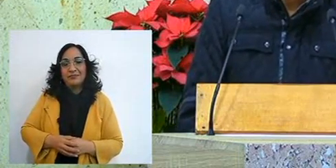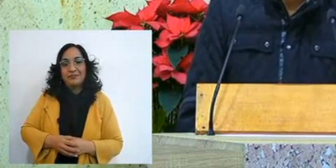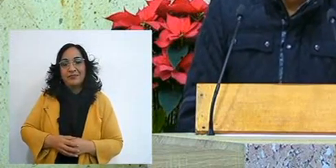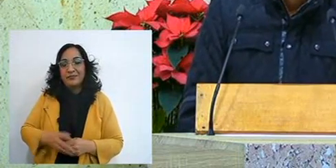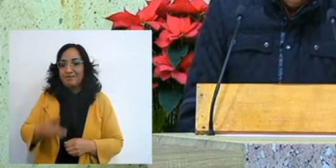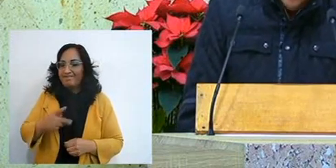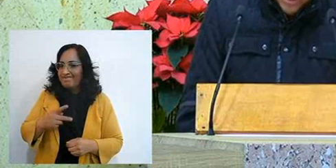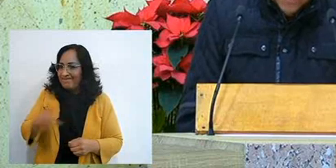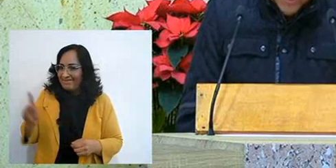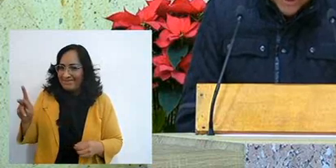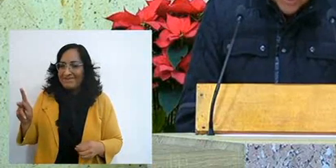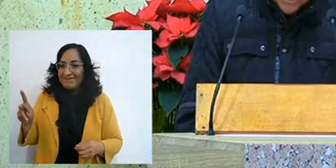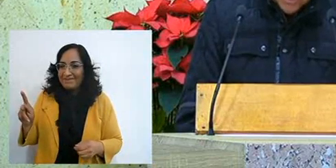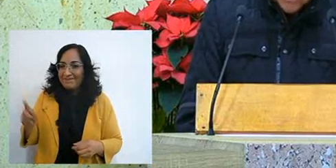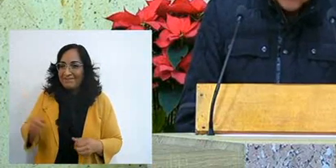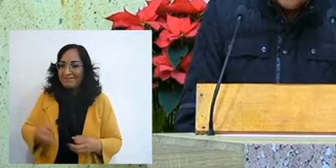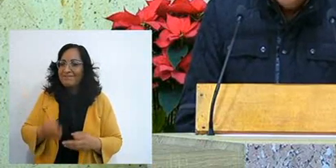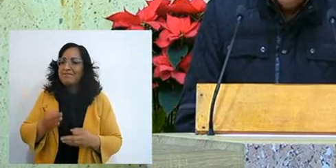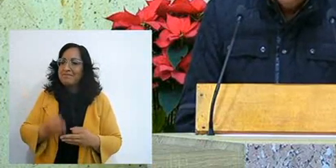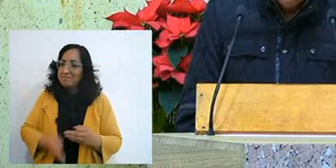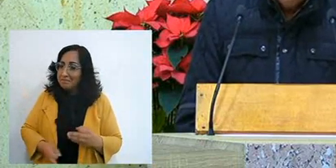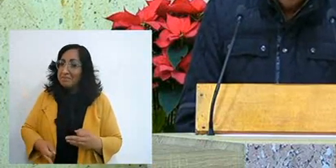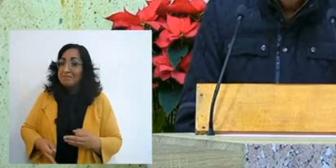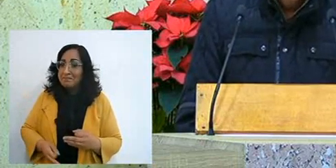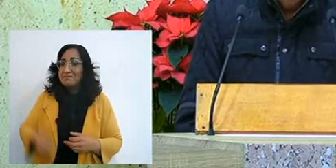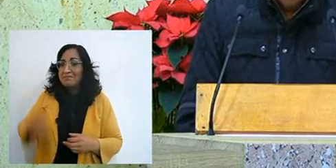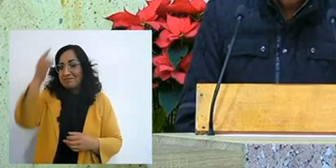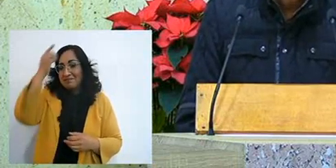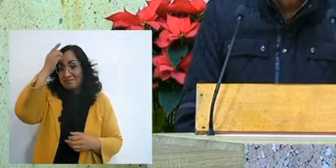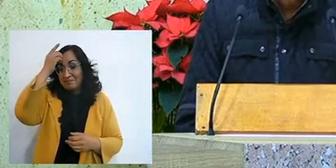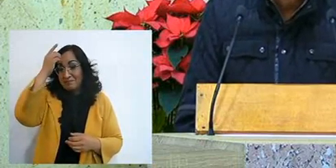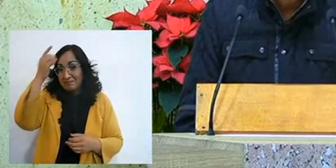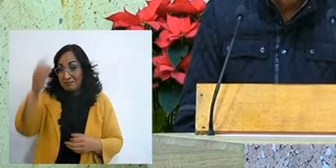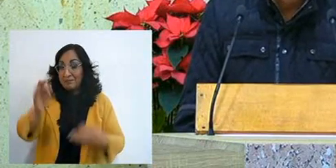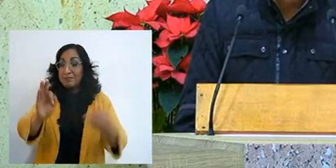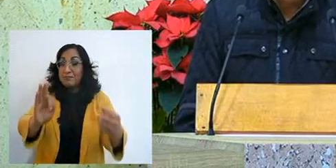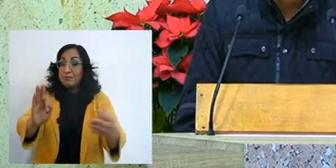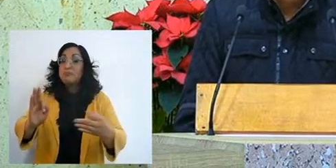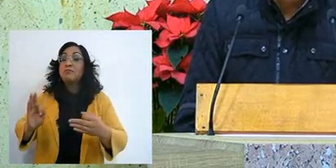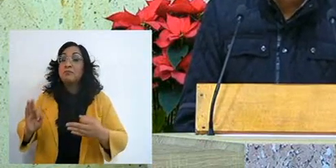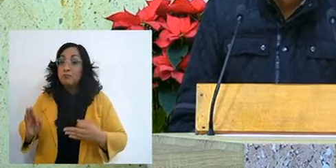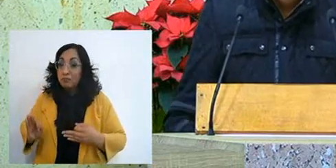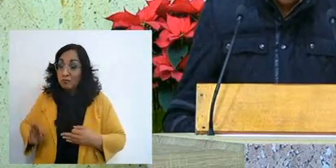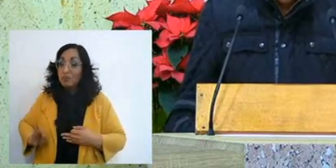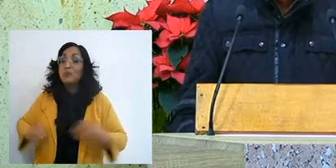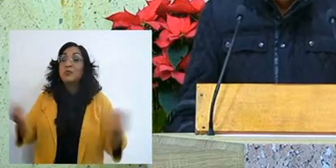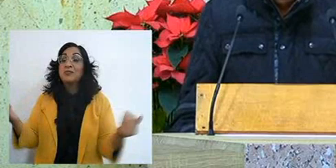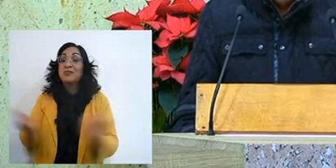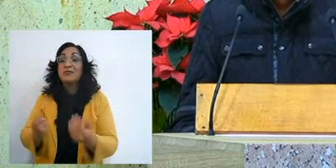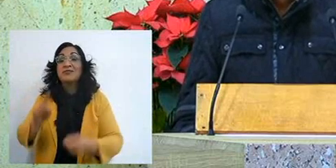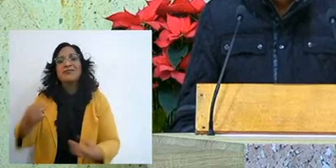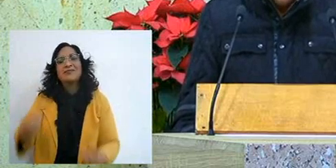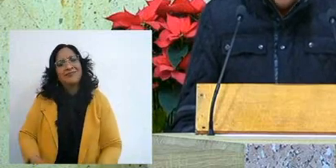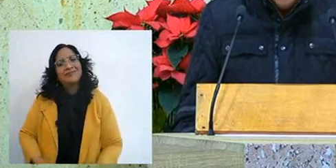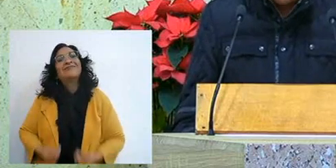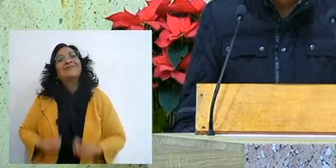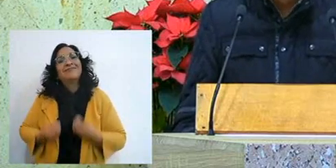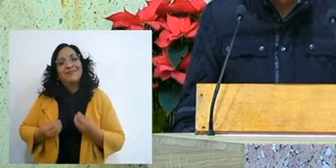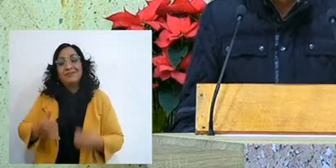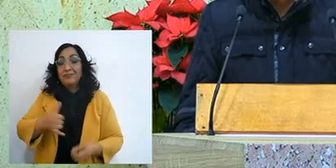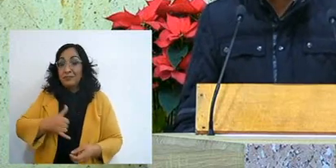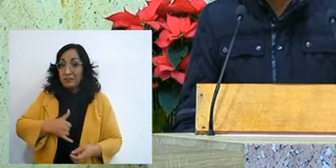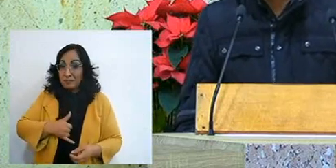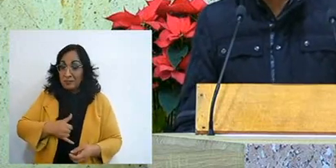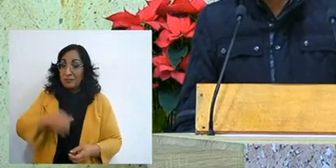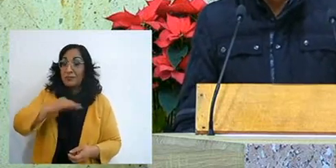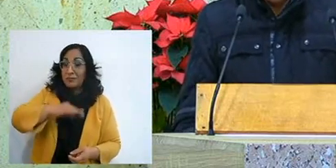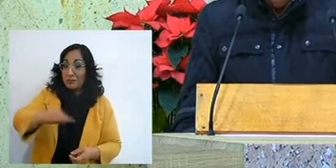but, in the end, God fulfills all his promises, and I can verify it, I can see it,